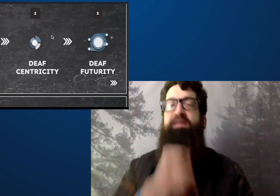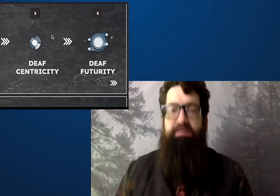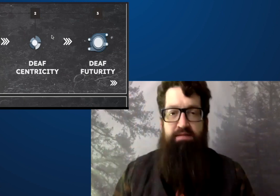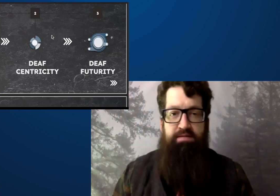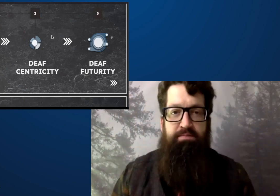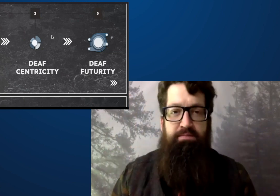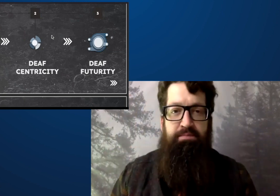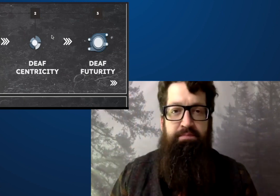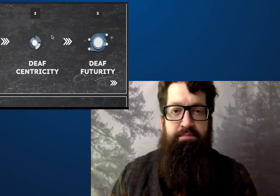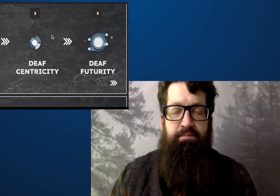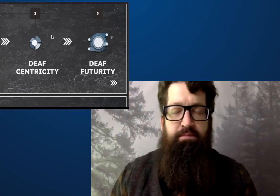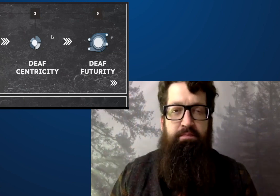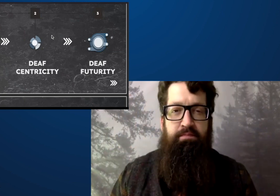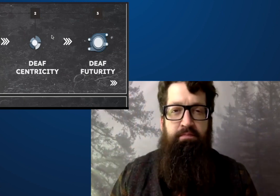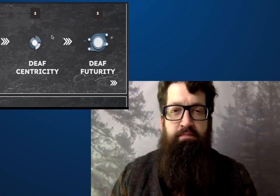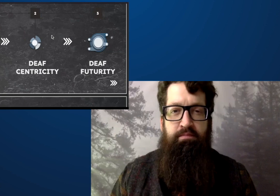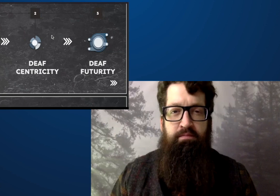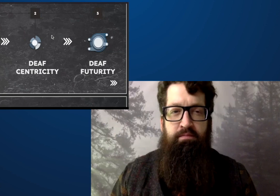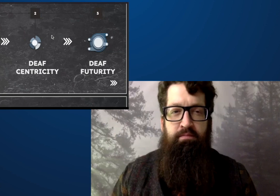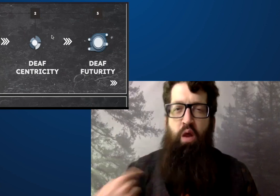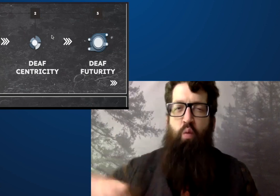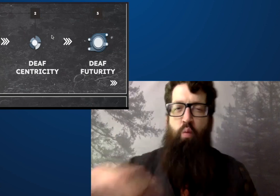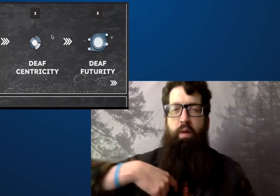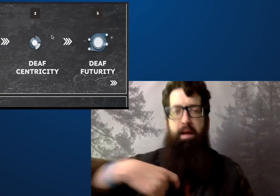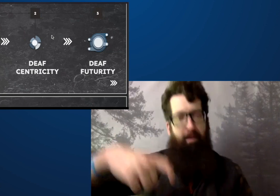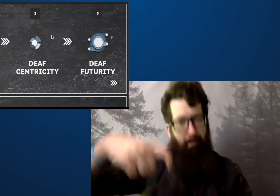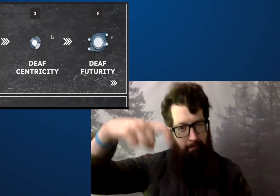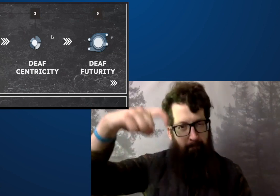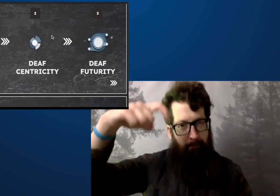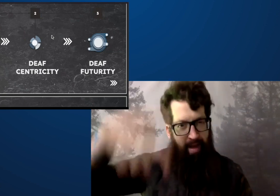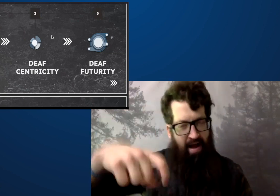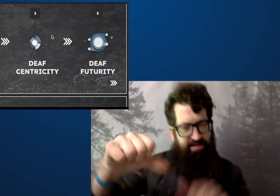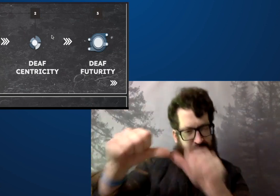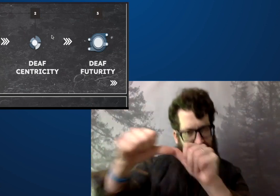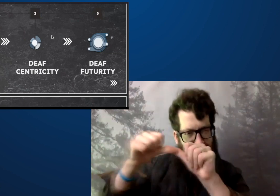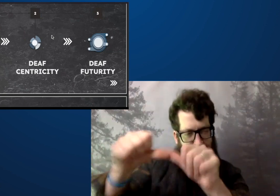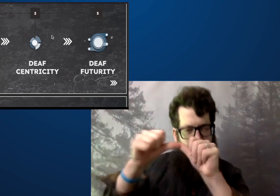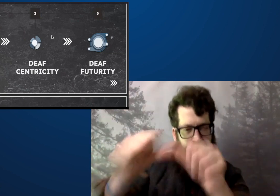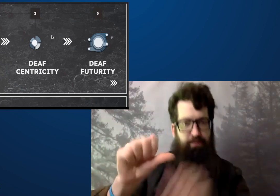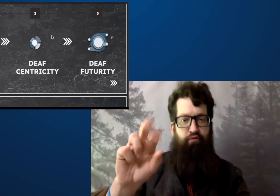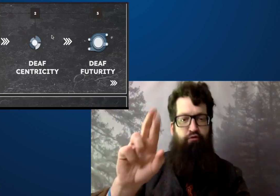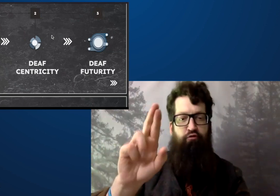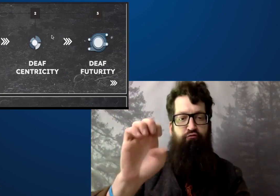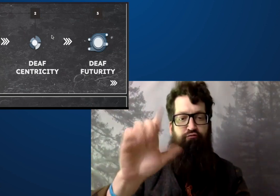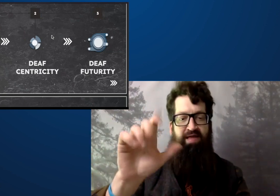You find the beauty, you find people who are survivors